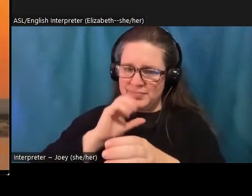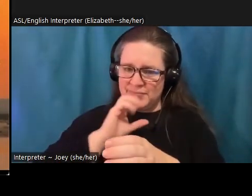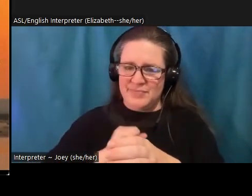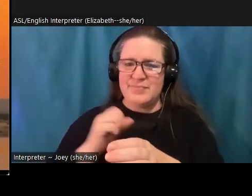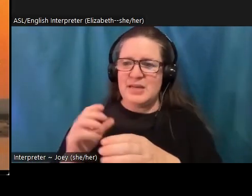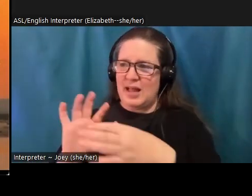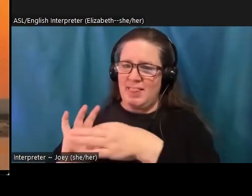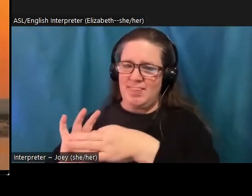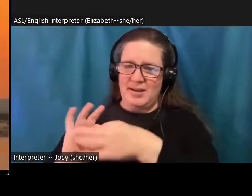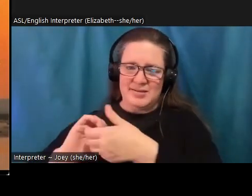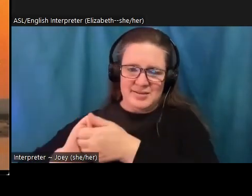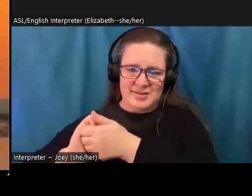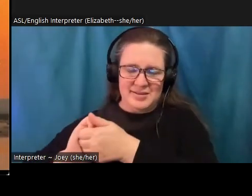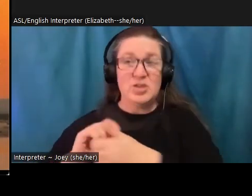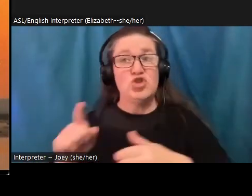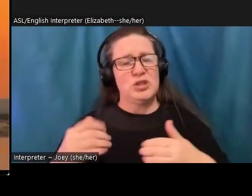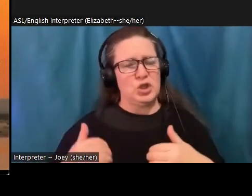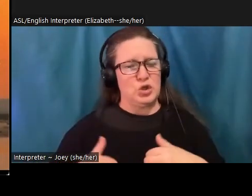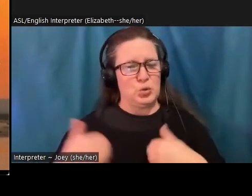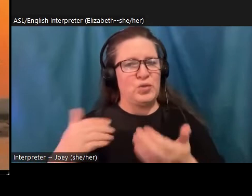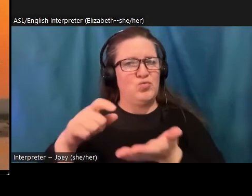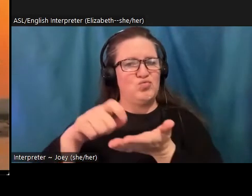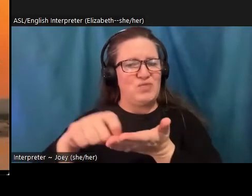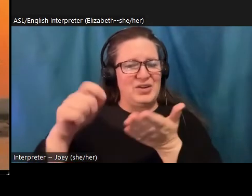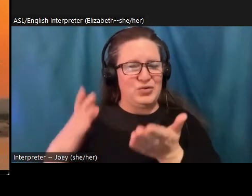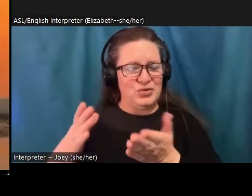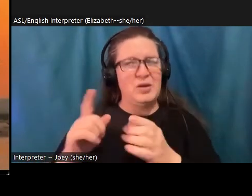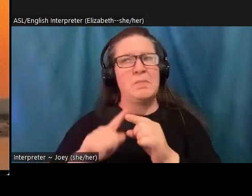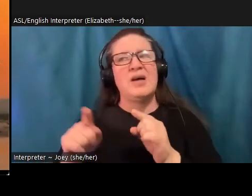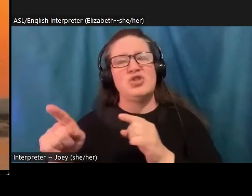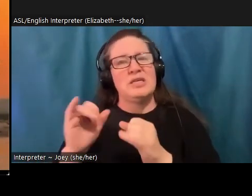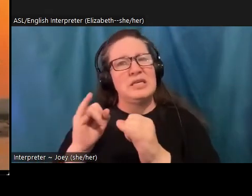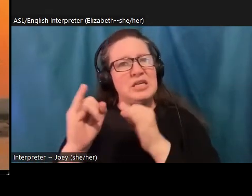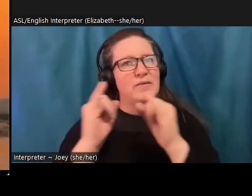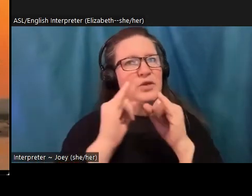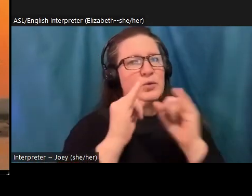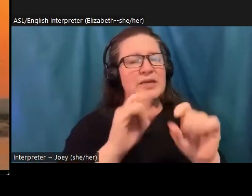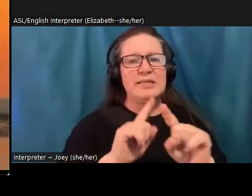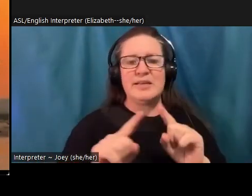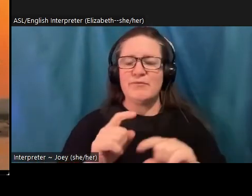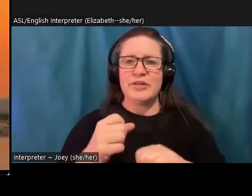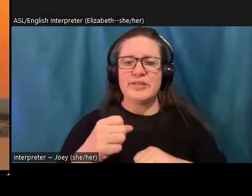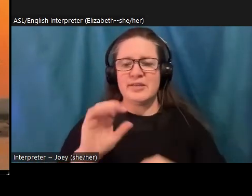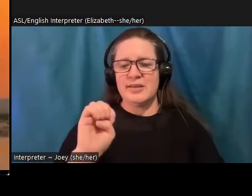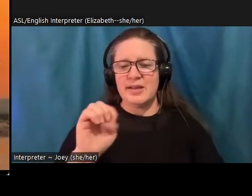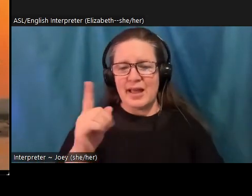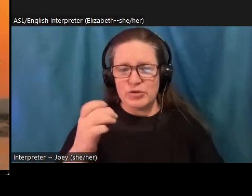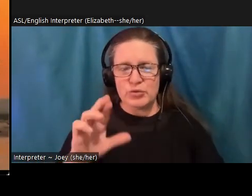youth writer. So she's, but she's interviewing, you know, elders within the community. And I think it's really exciting as